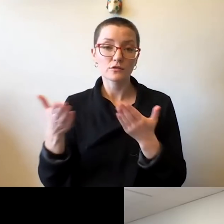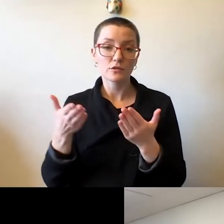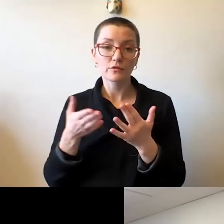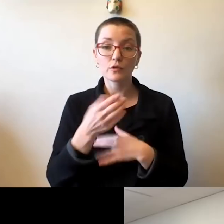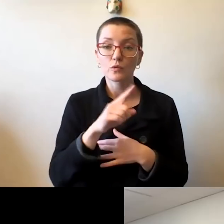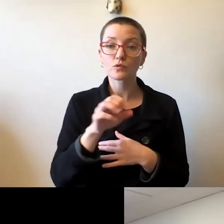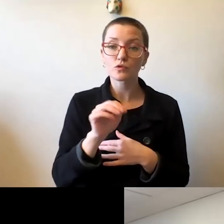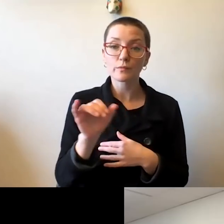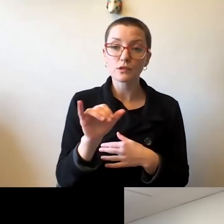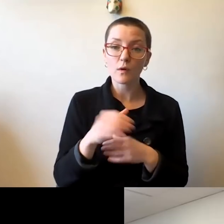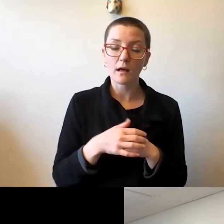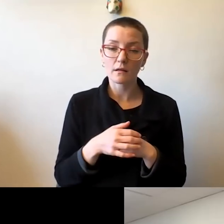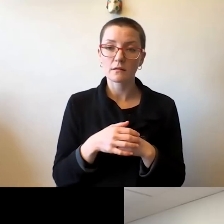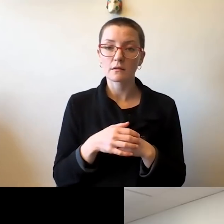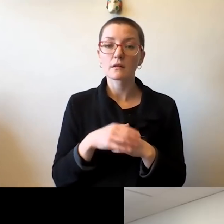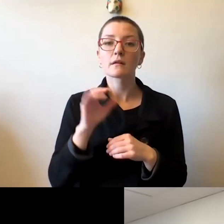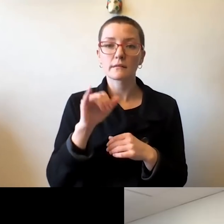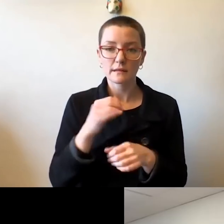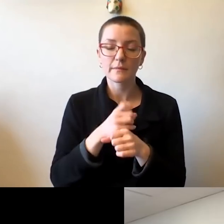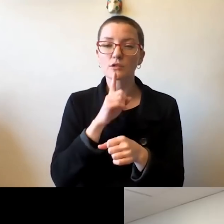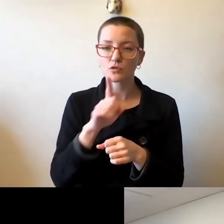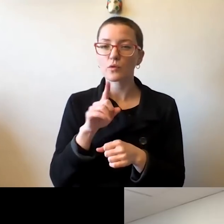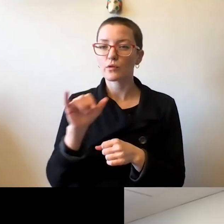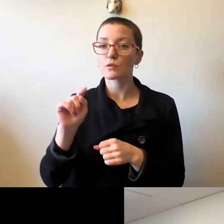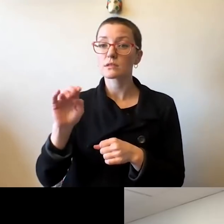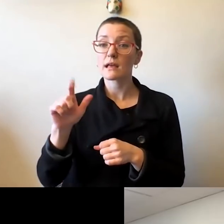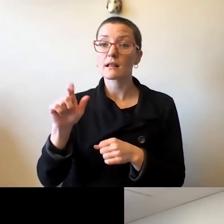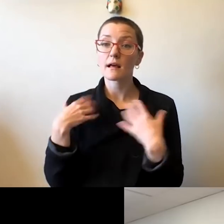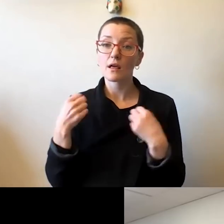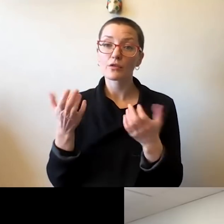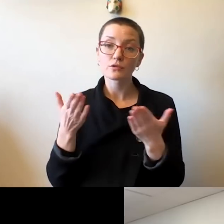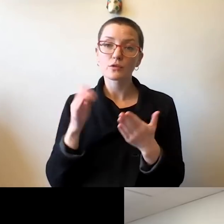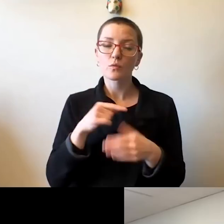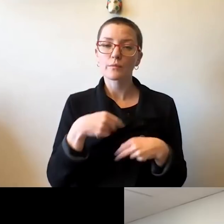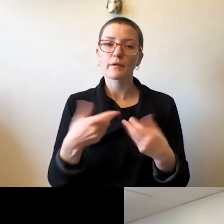that the telehealth services were provided in a safe and in a confidential fashion.